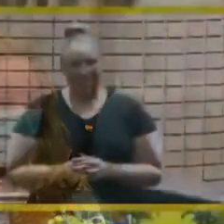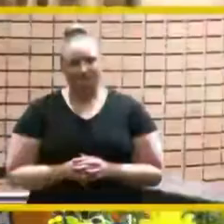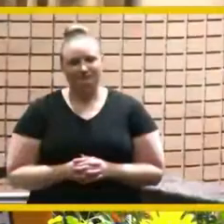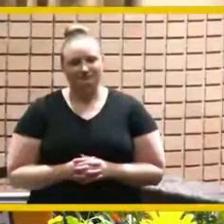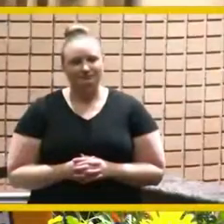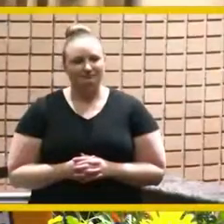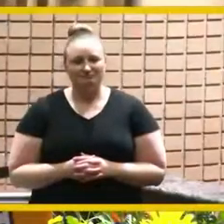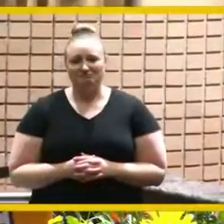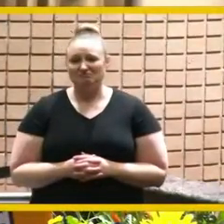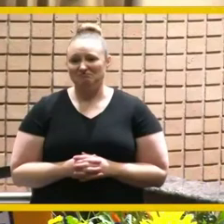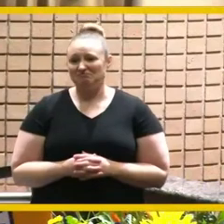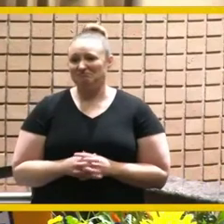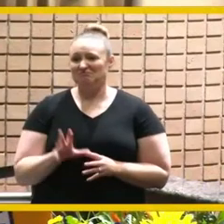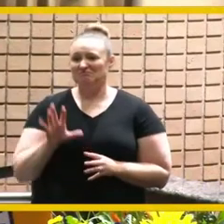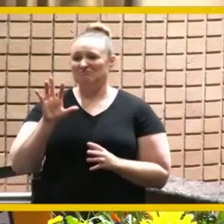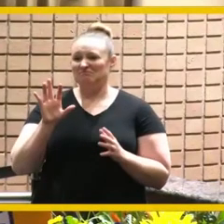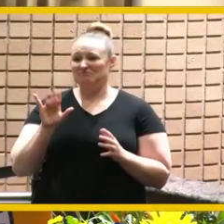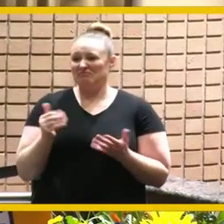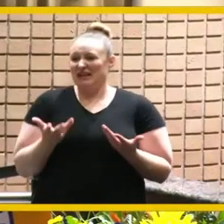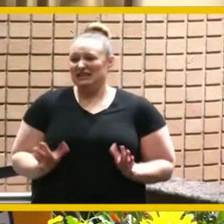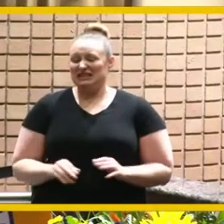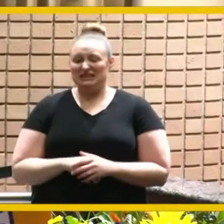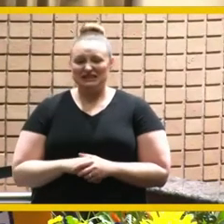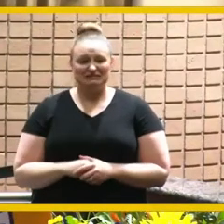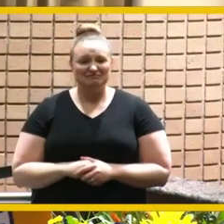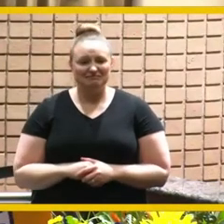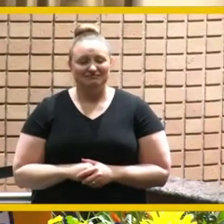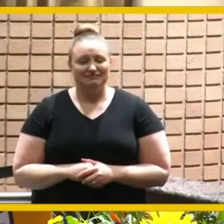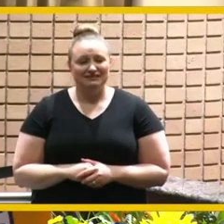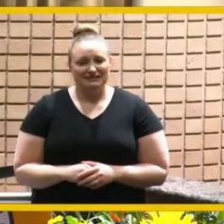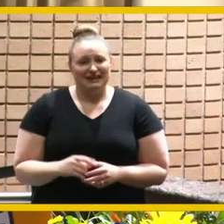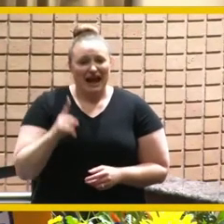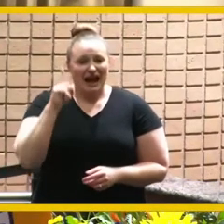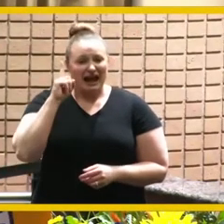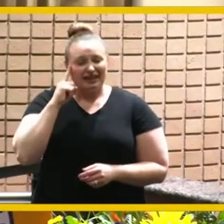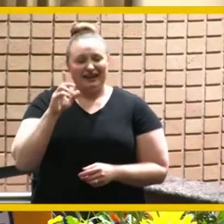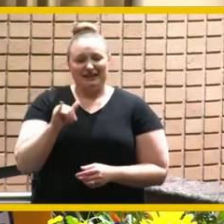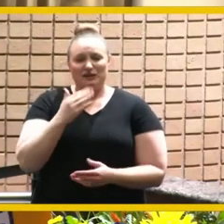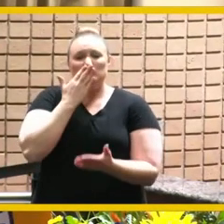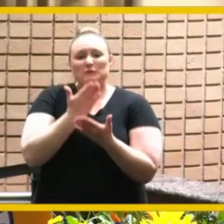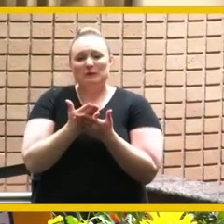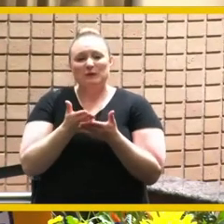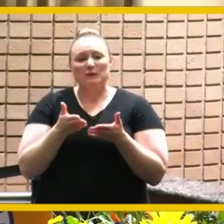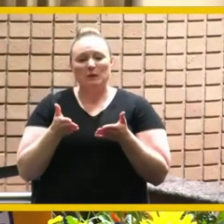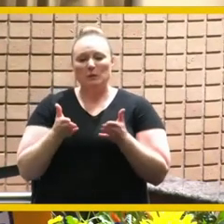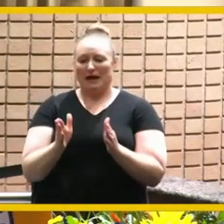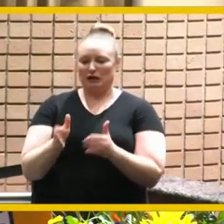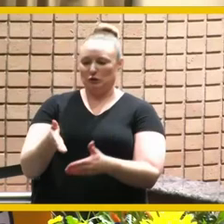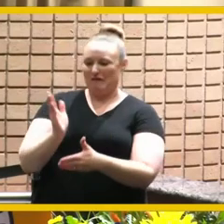about it i think that's a good way to finish off this time together thank you all for tuning in